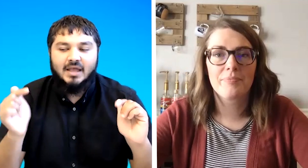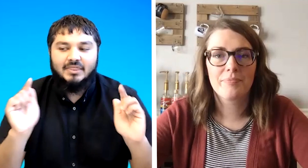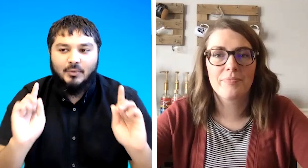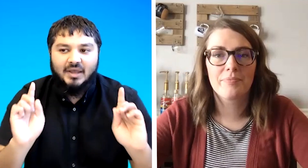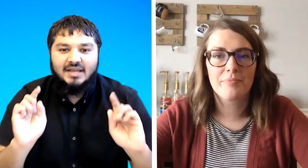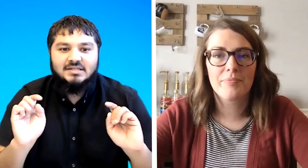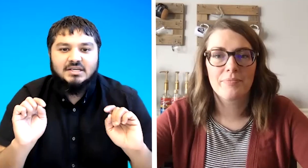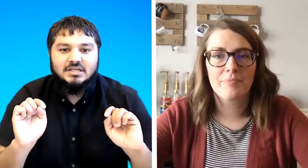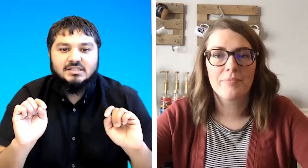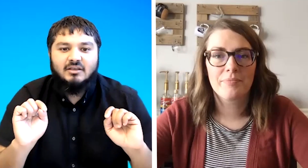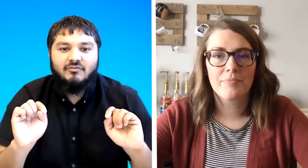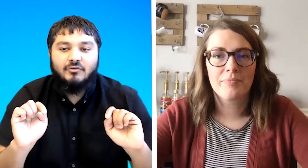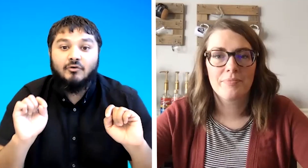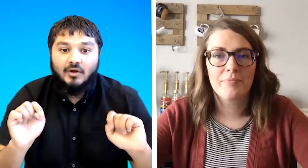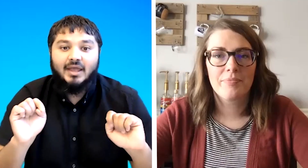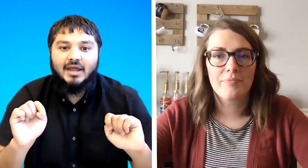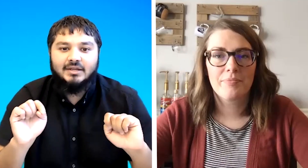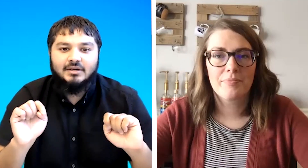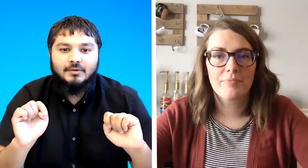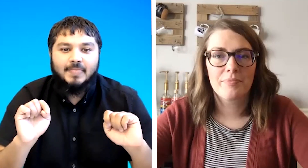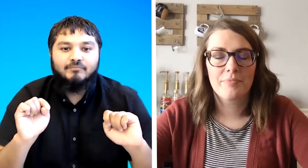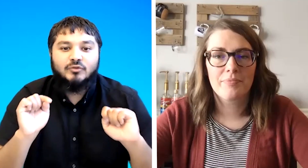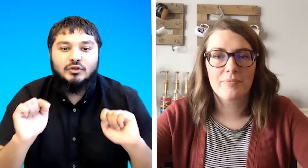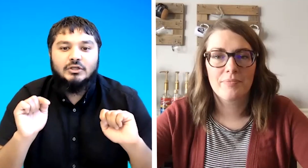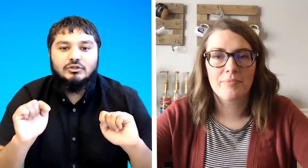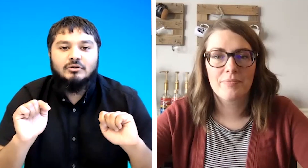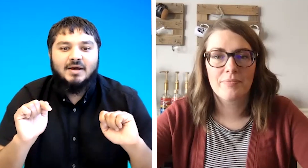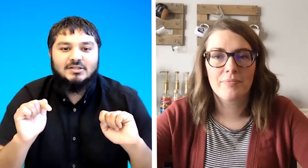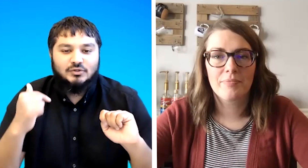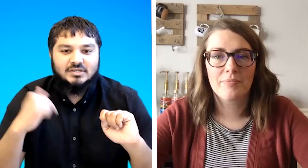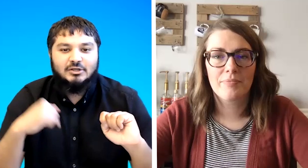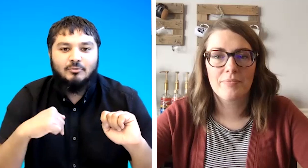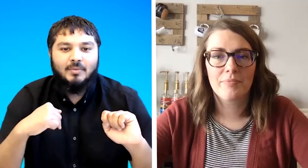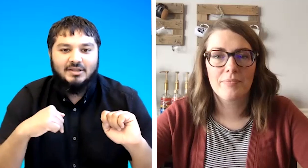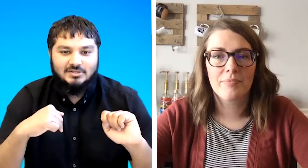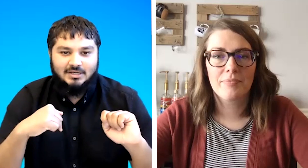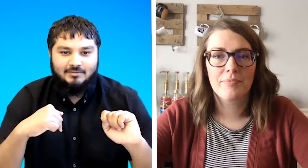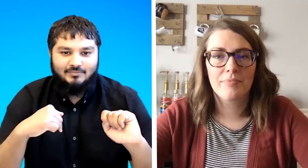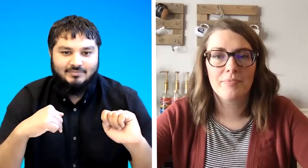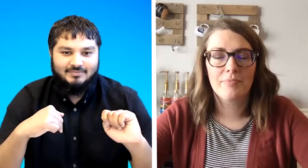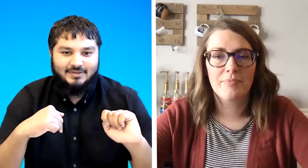the way i teach is if you're right-handed you need to imagine you're sitting on my chair okay